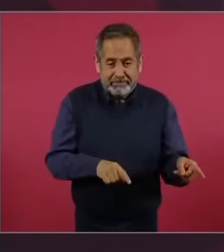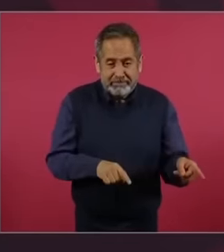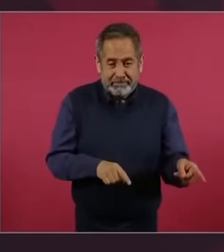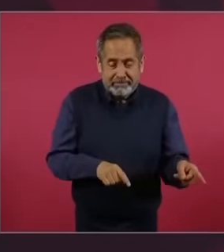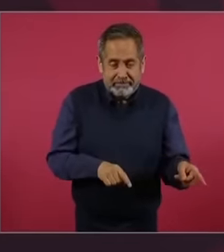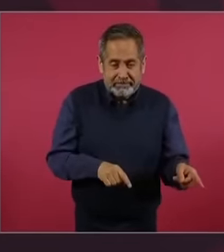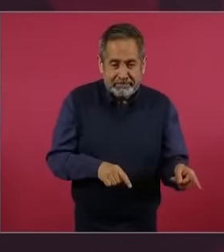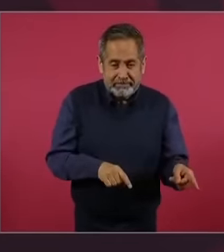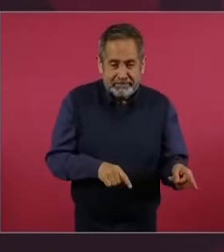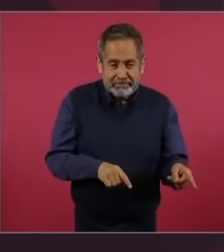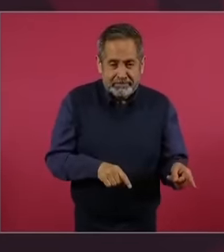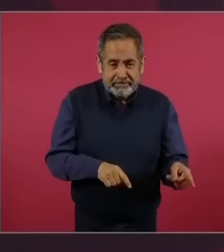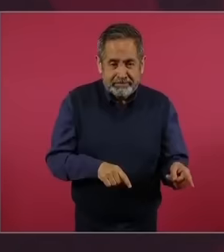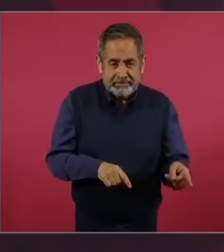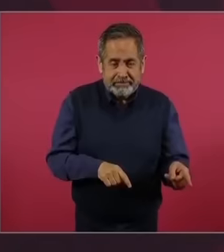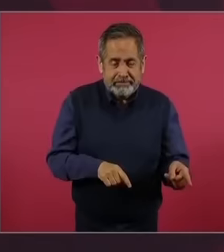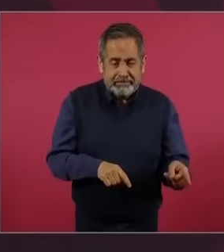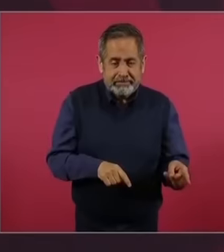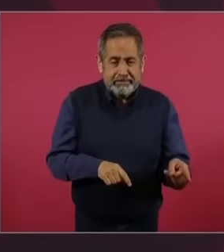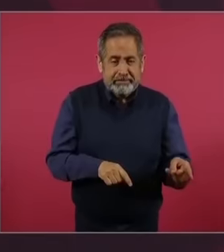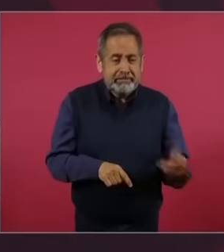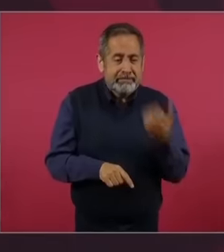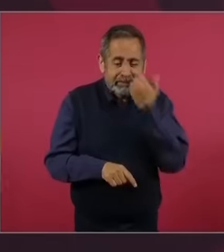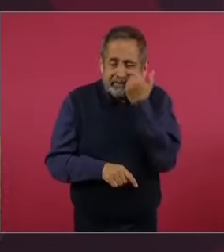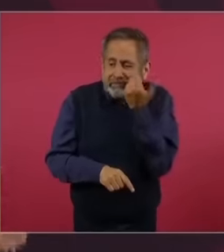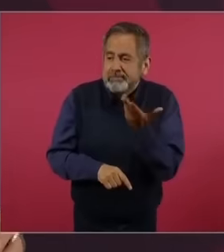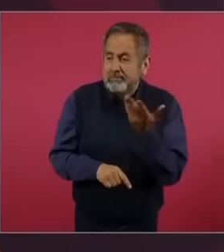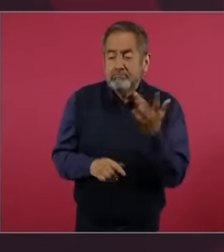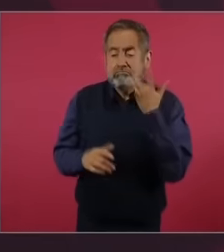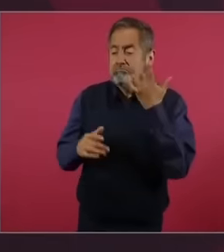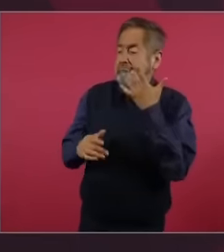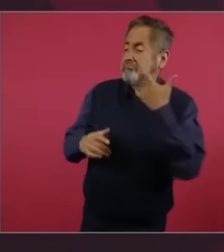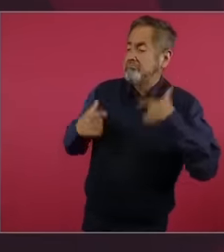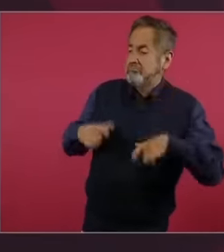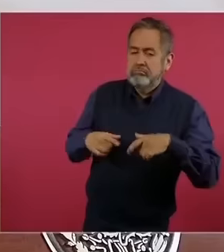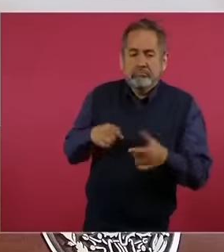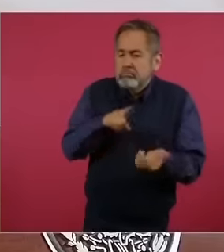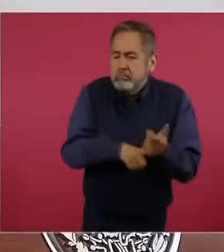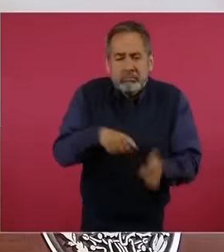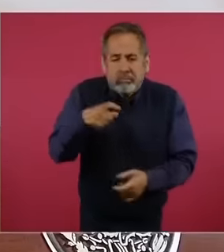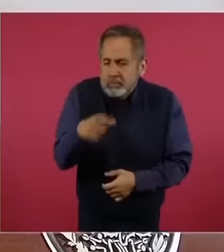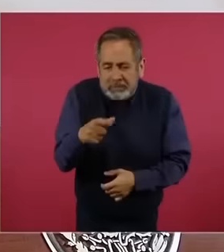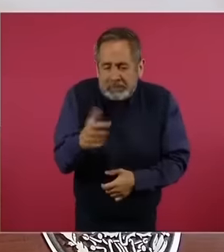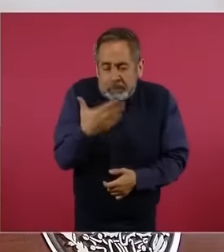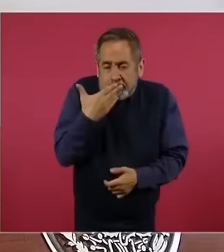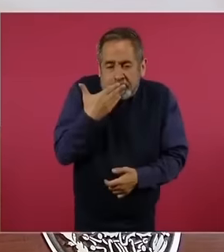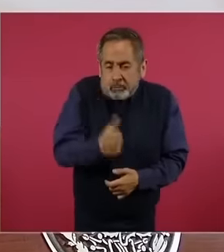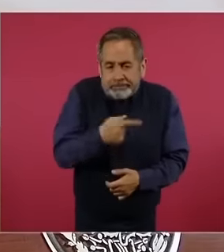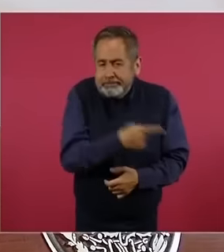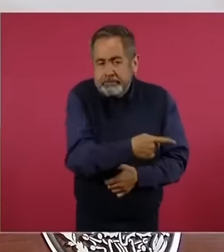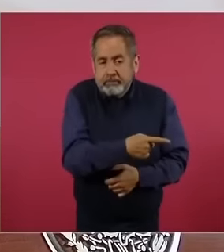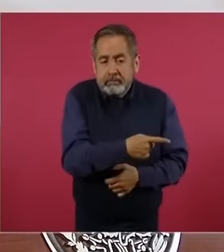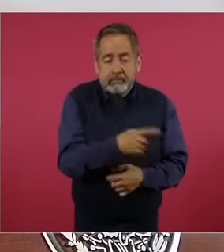they act that way no